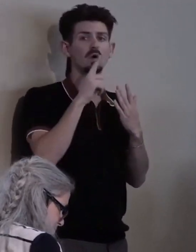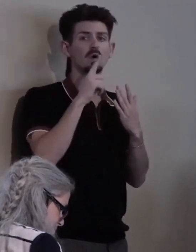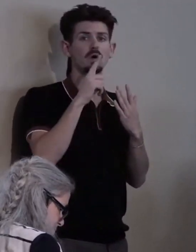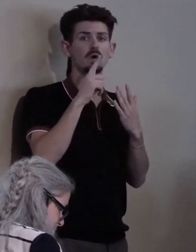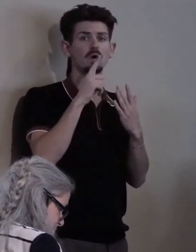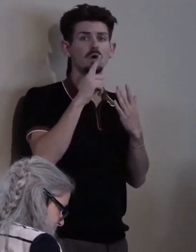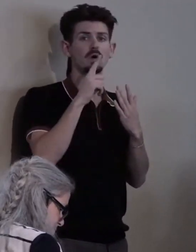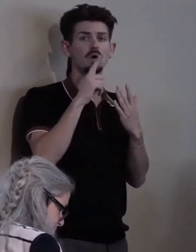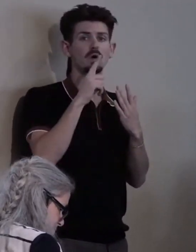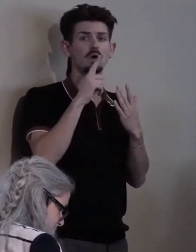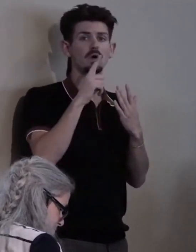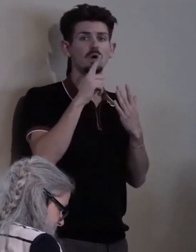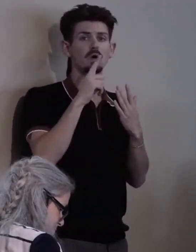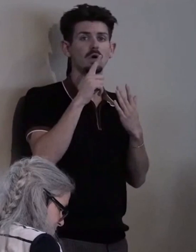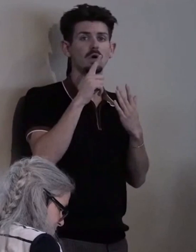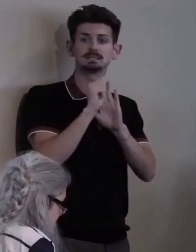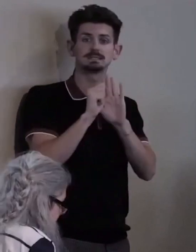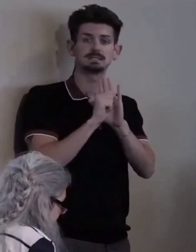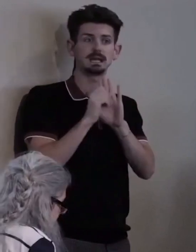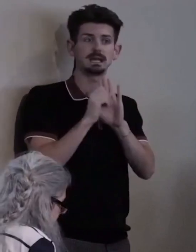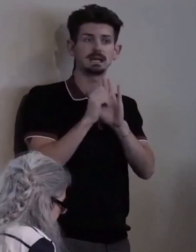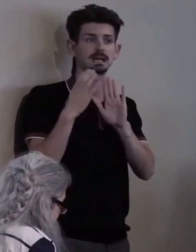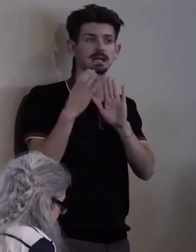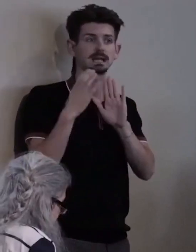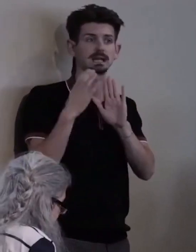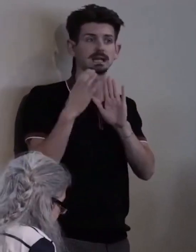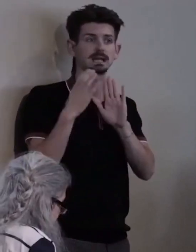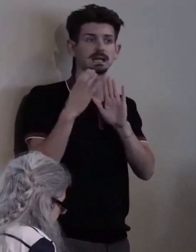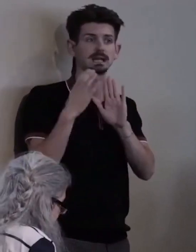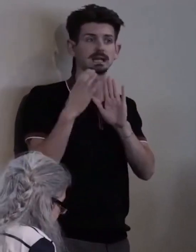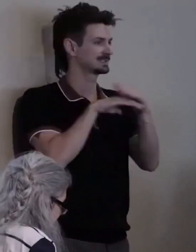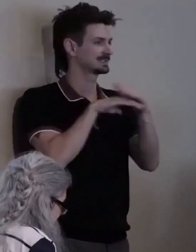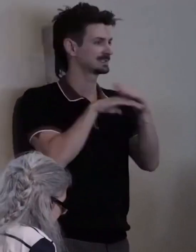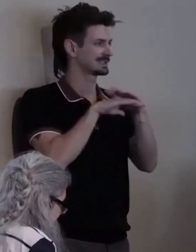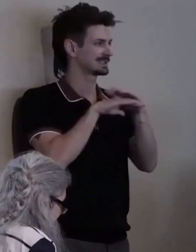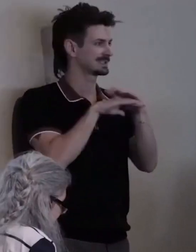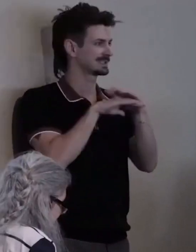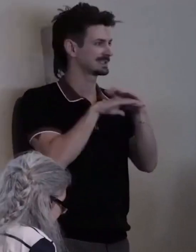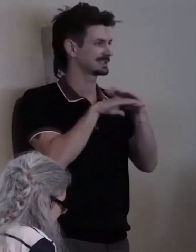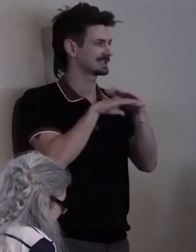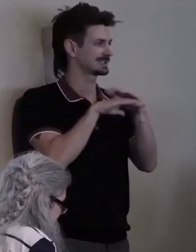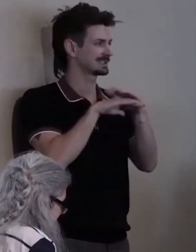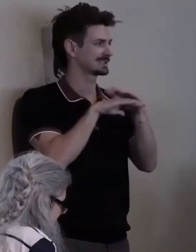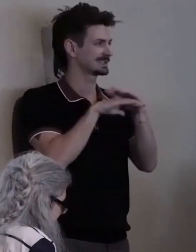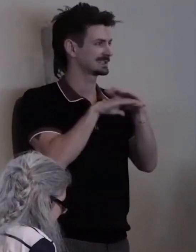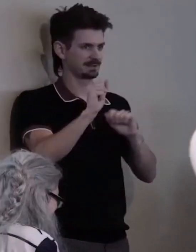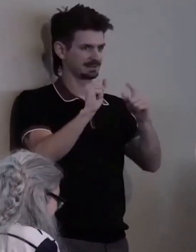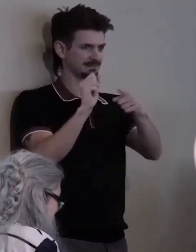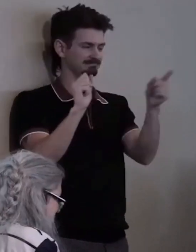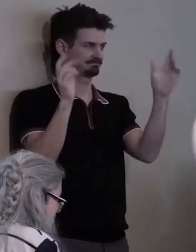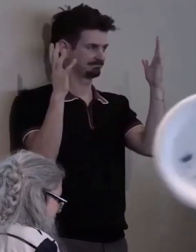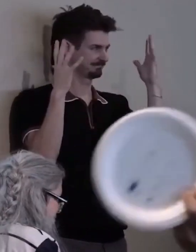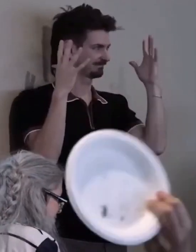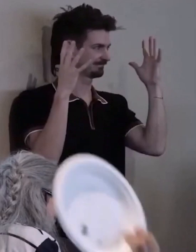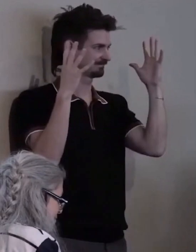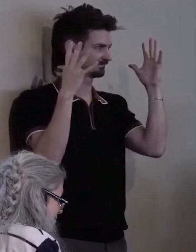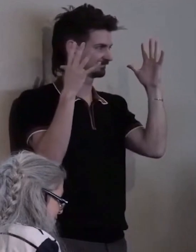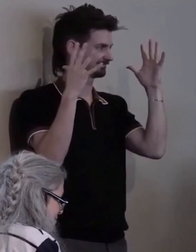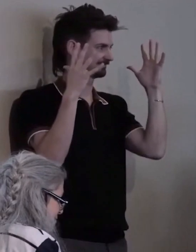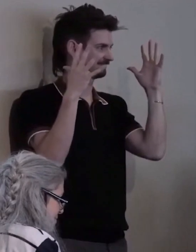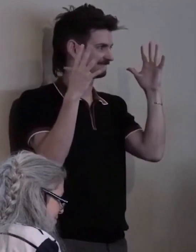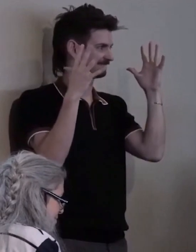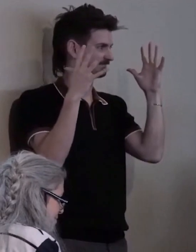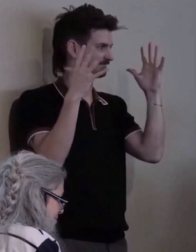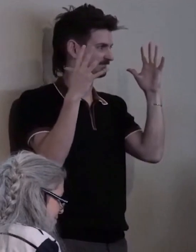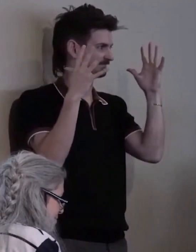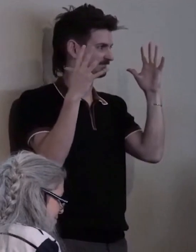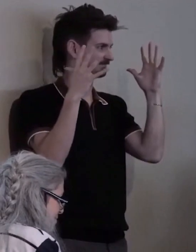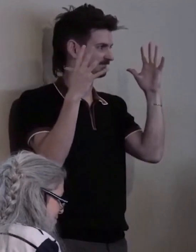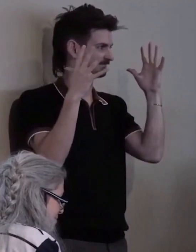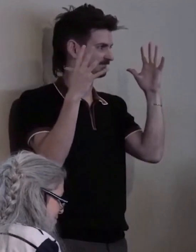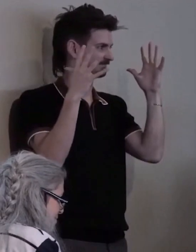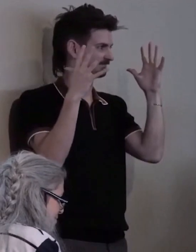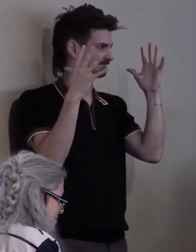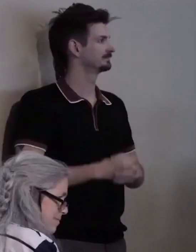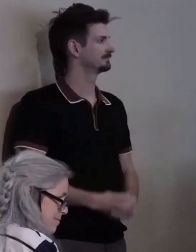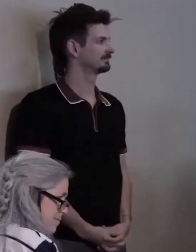become accessible to people with disabilities. [public clapping]